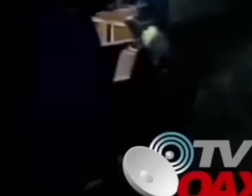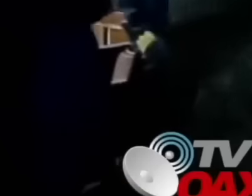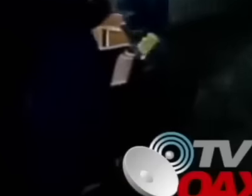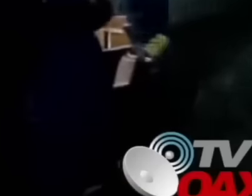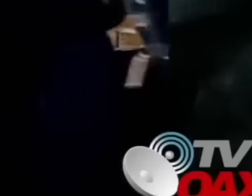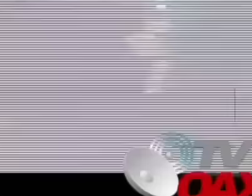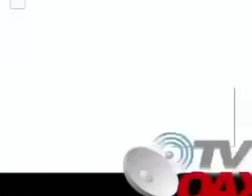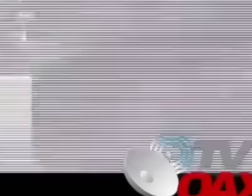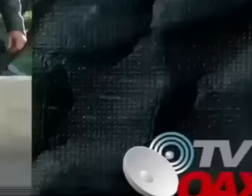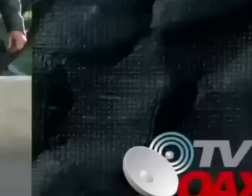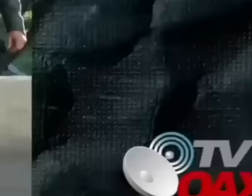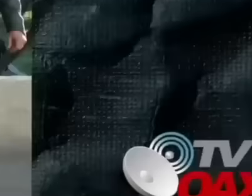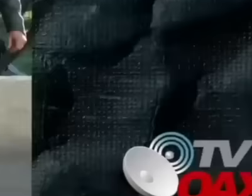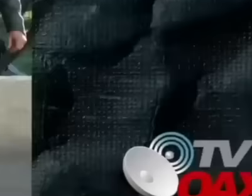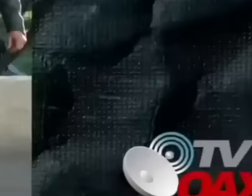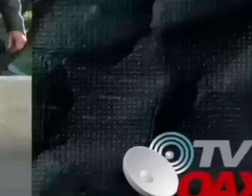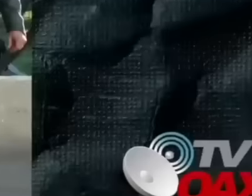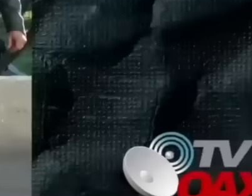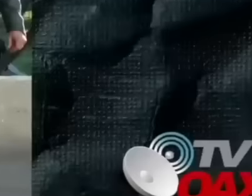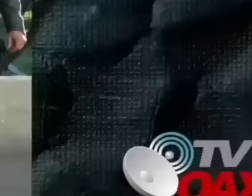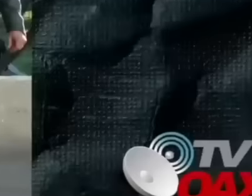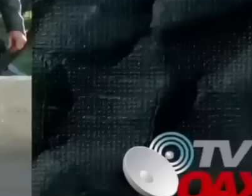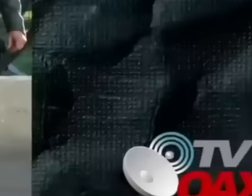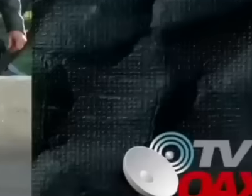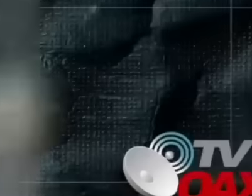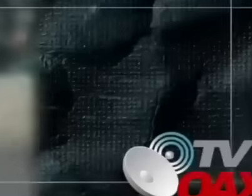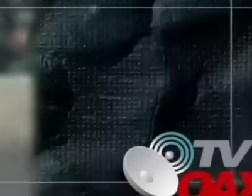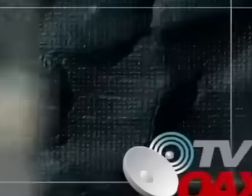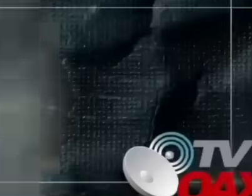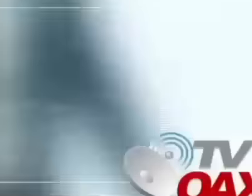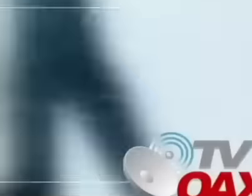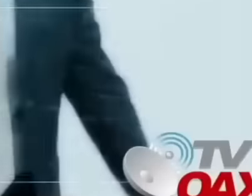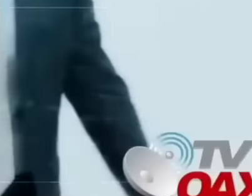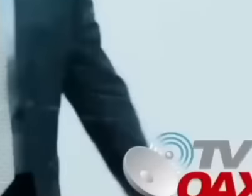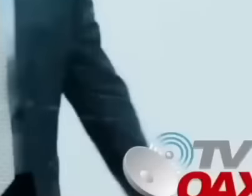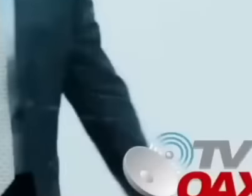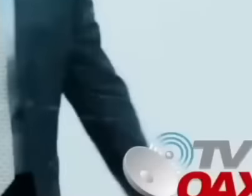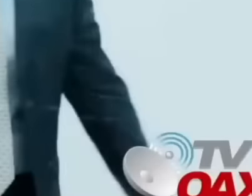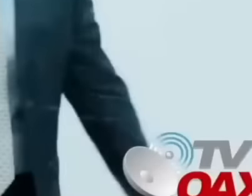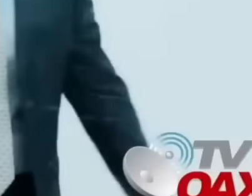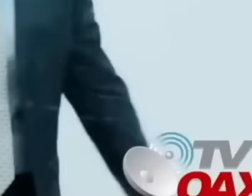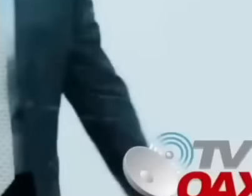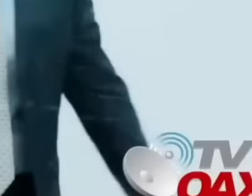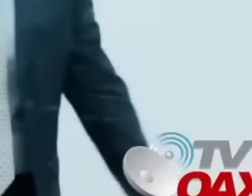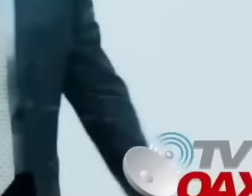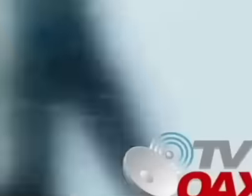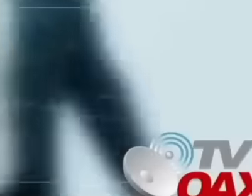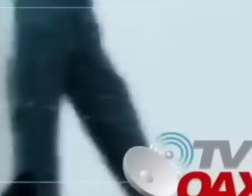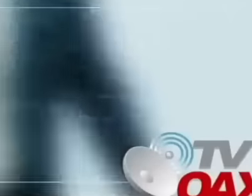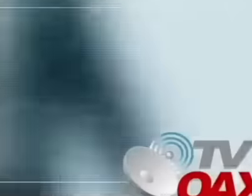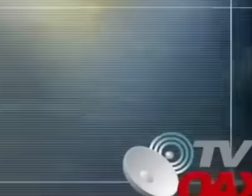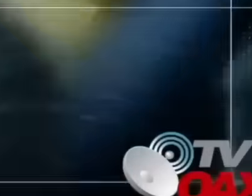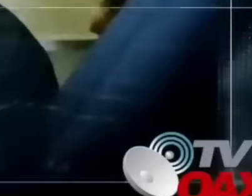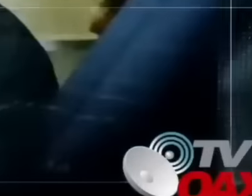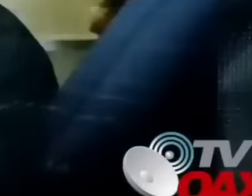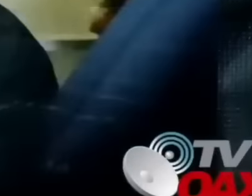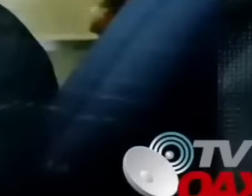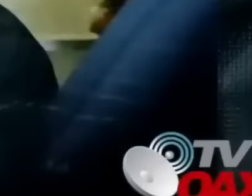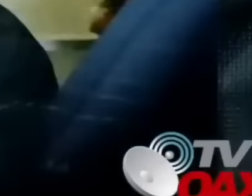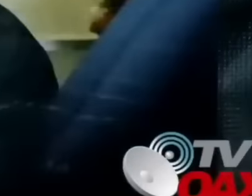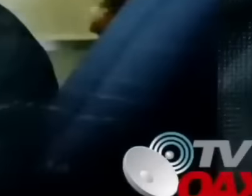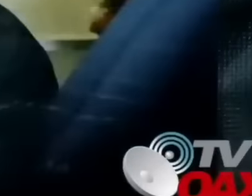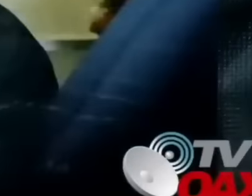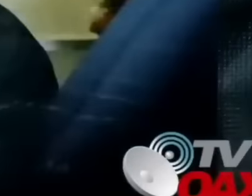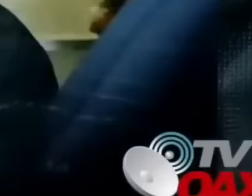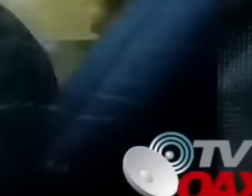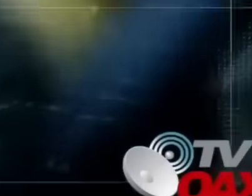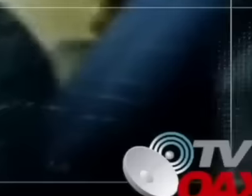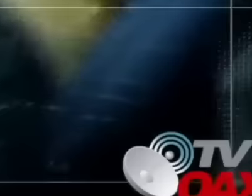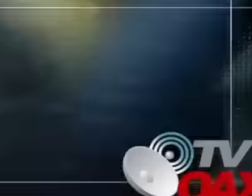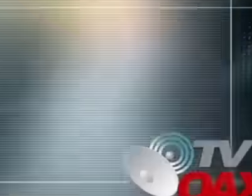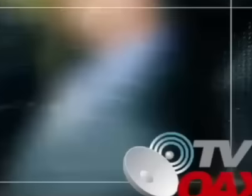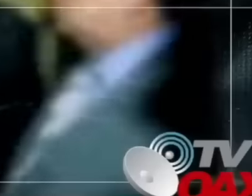García Luna and former President Felipe Calderón. Its construction cost 3,346 million pesos,